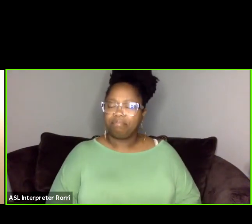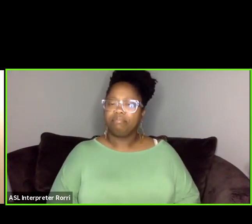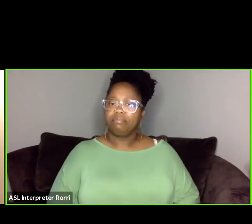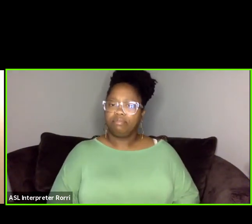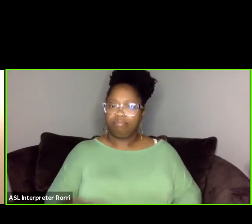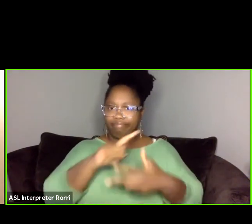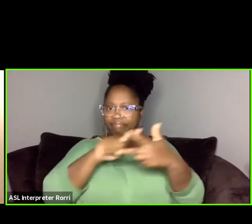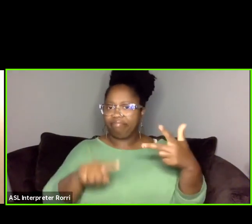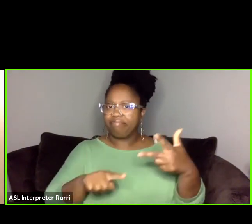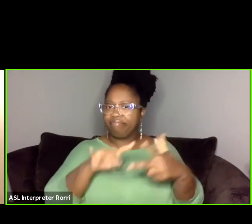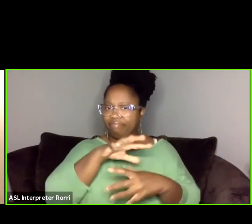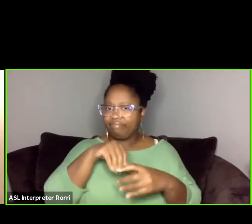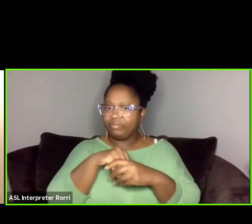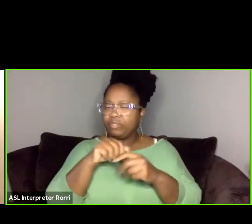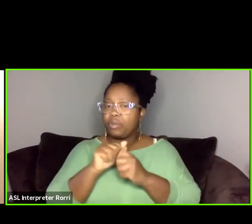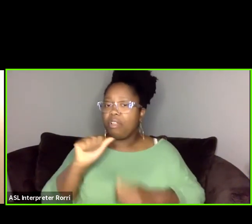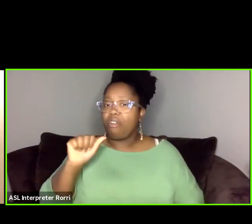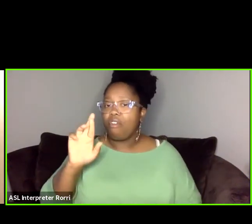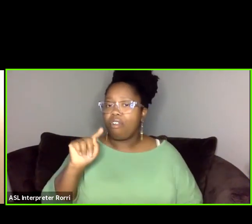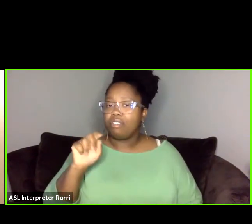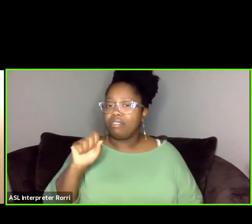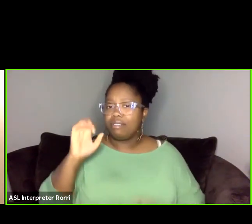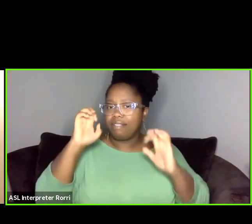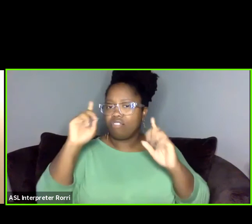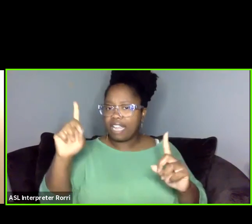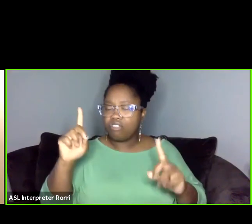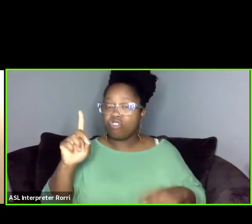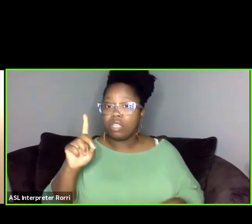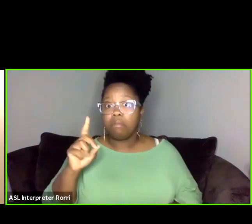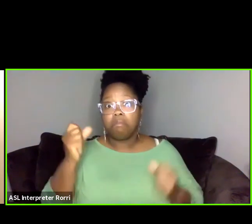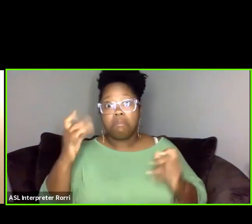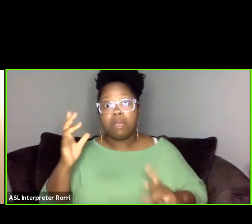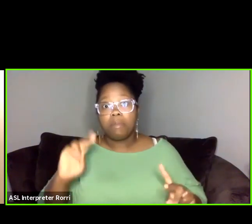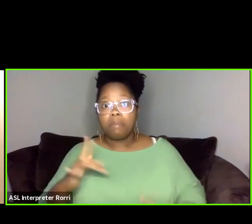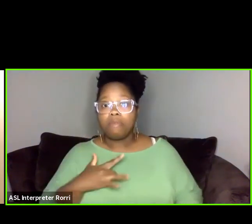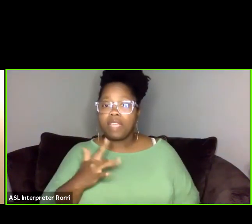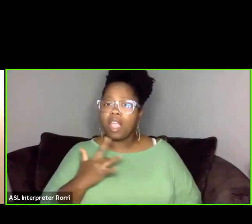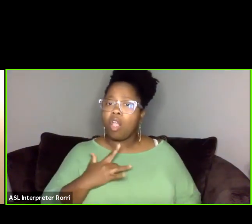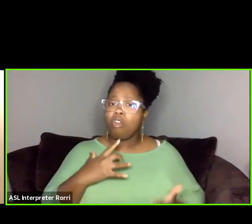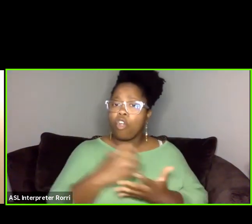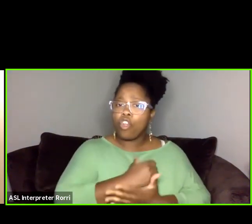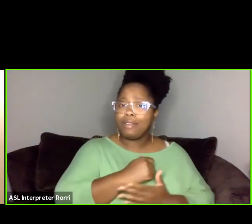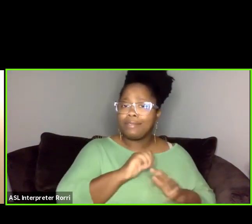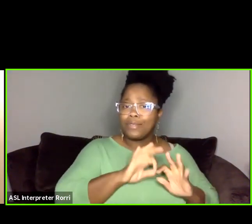that, you know, very often we think of it as earning a degree, you know, taking classes